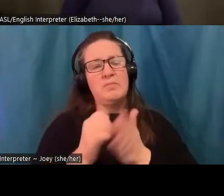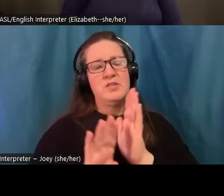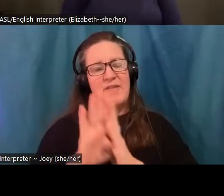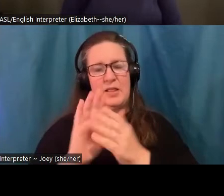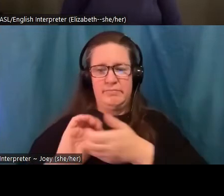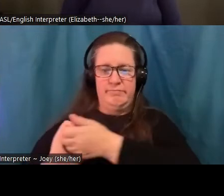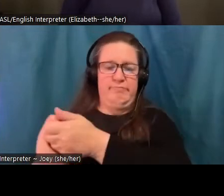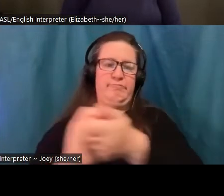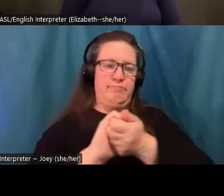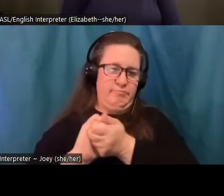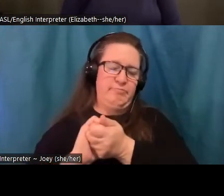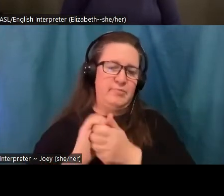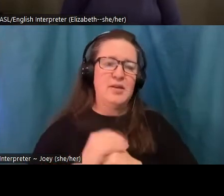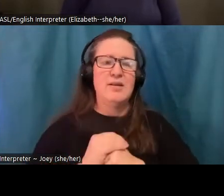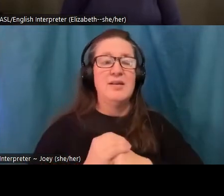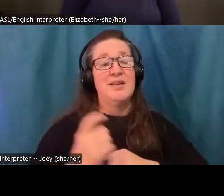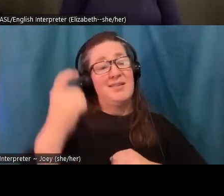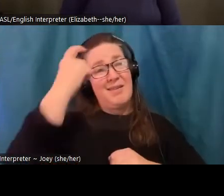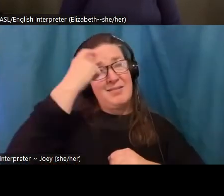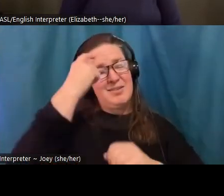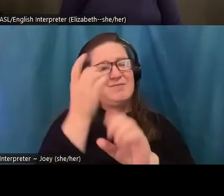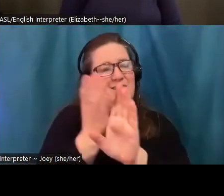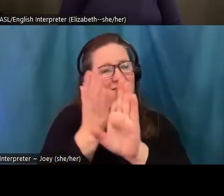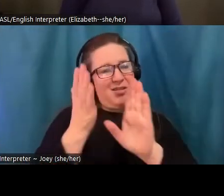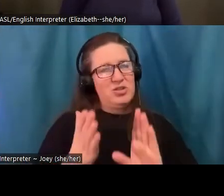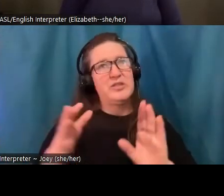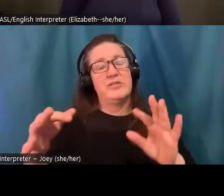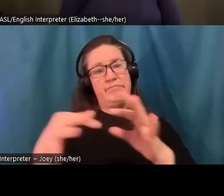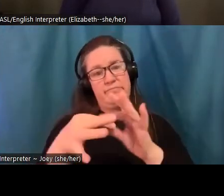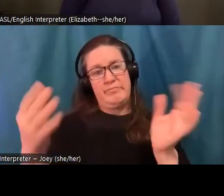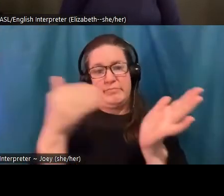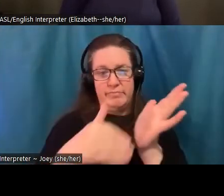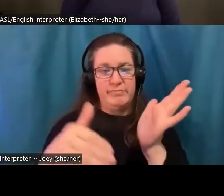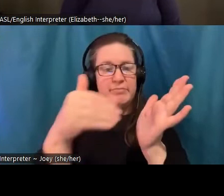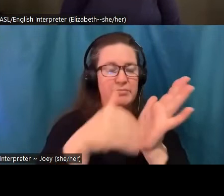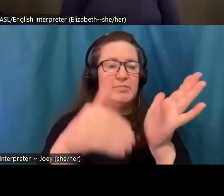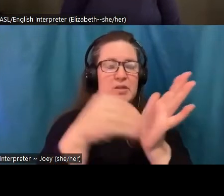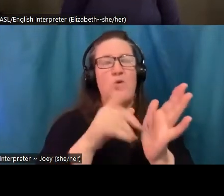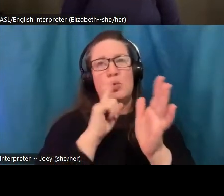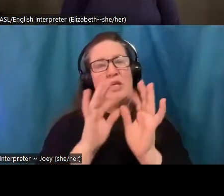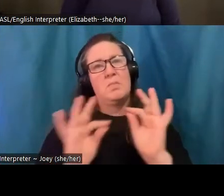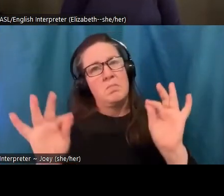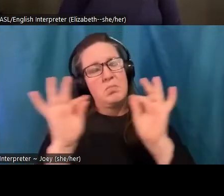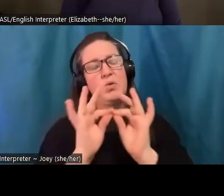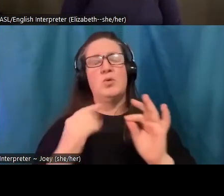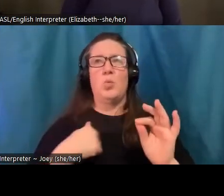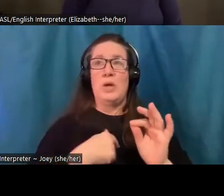again, cognitive psychologists tell us that that's what's crucial is imagining ourselves as part of a team, partly for